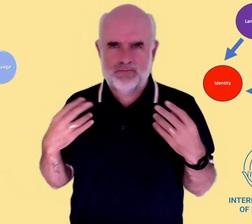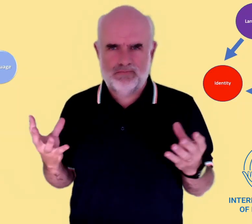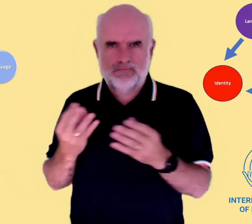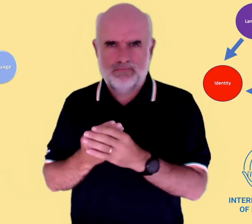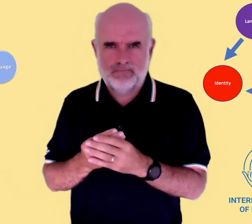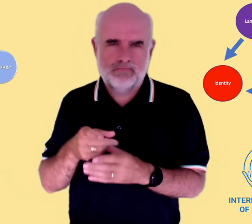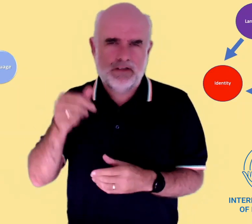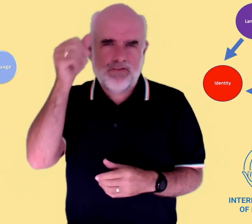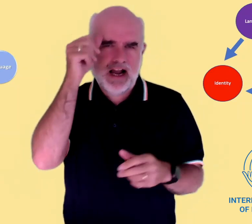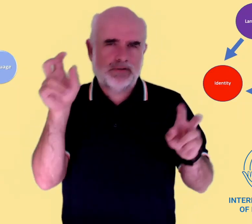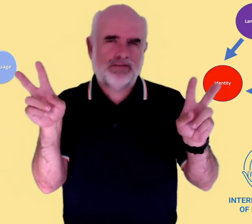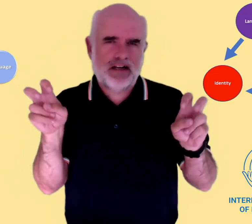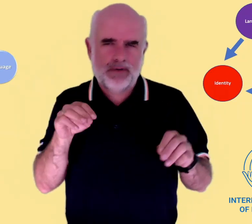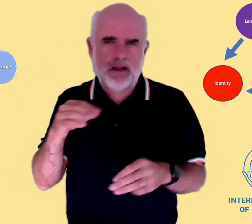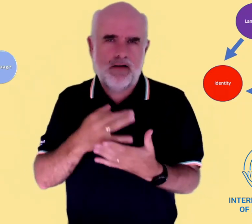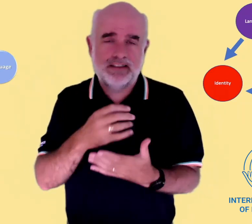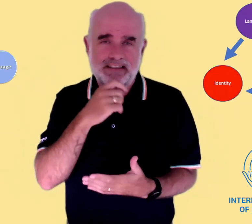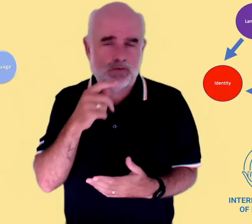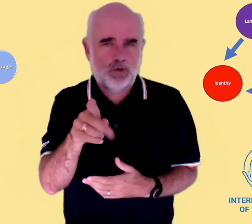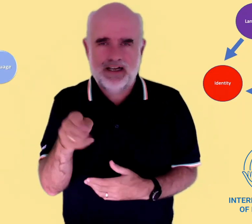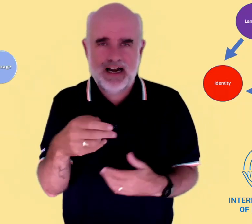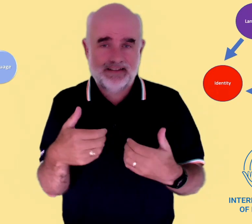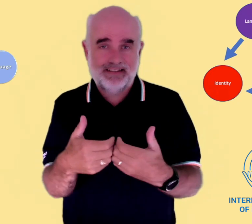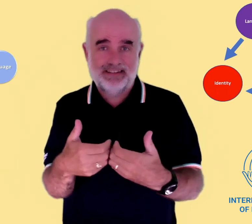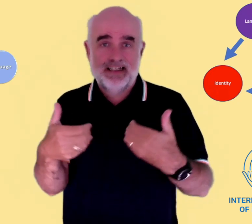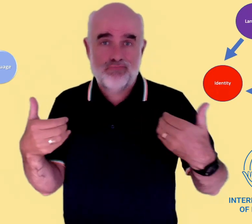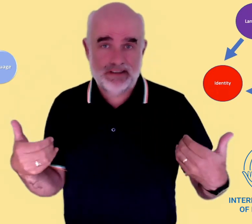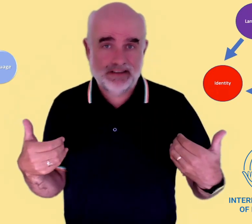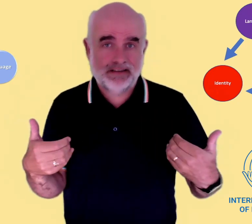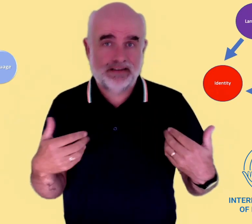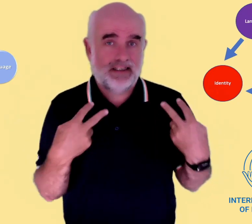It's a well-known phrase that people often say: you cannot separate language from culture.